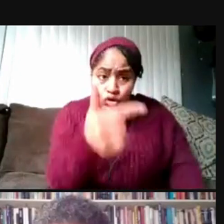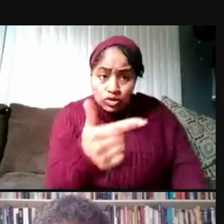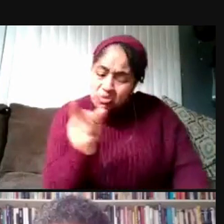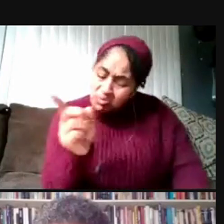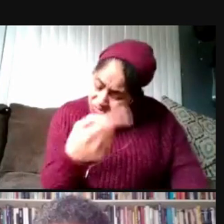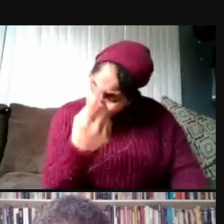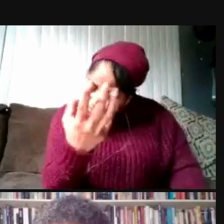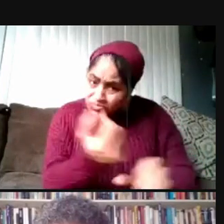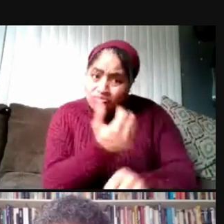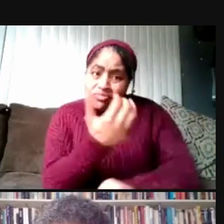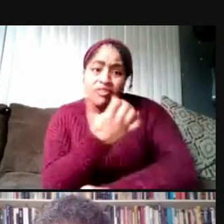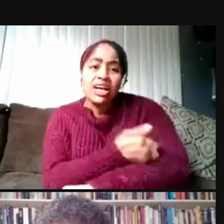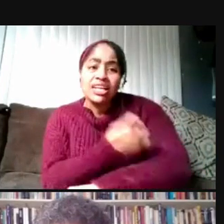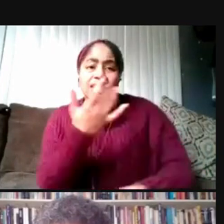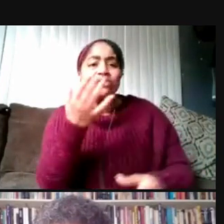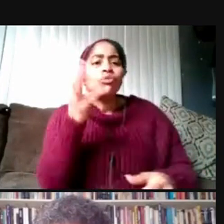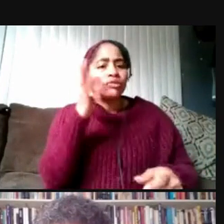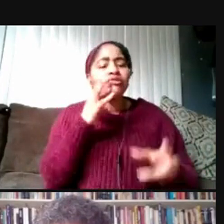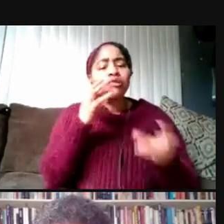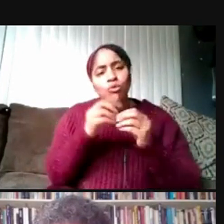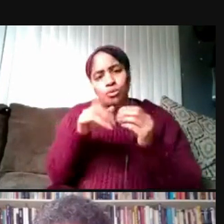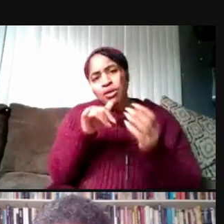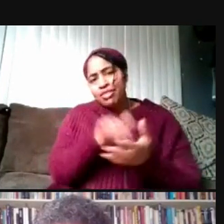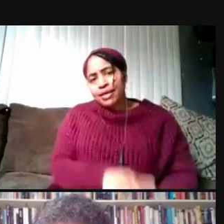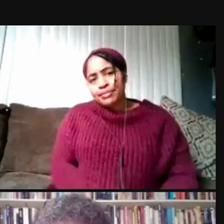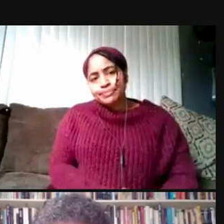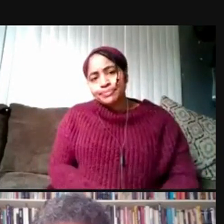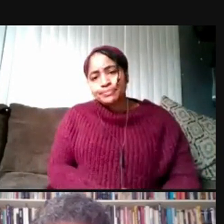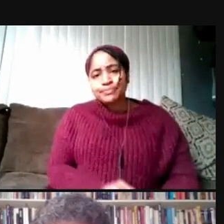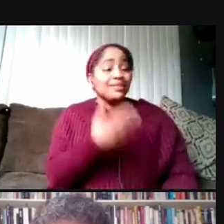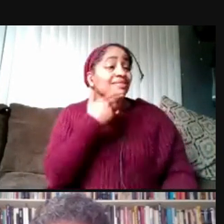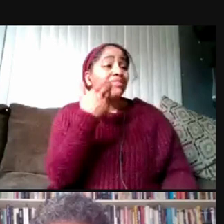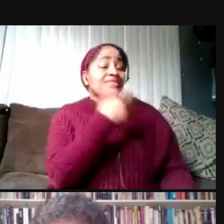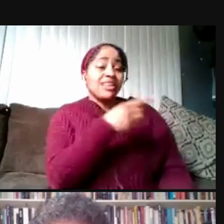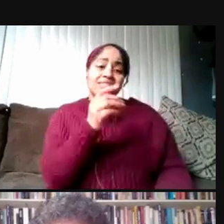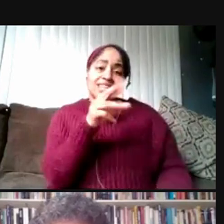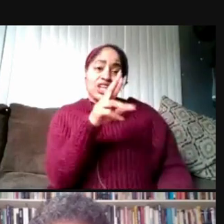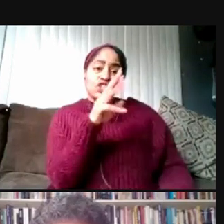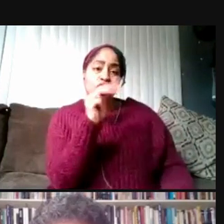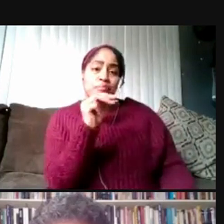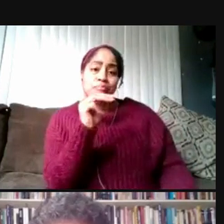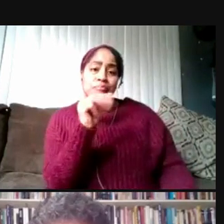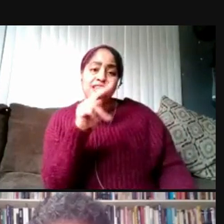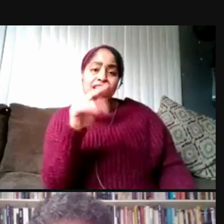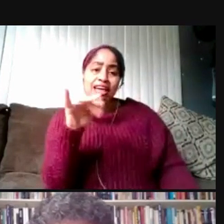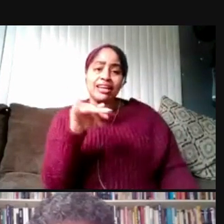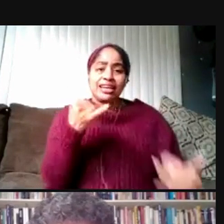And we'll talk more about that. Thanks Dr, Malani. I now turn things over to Provost Collins